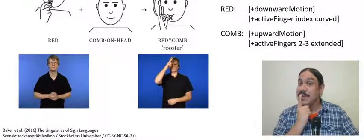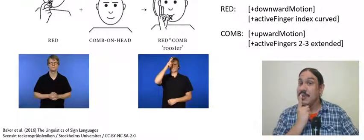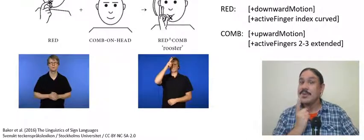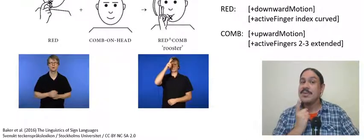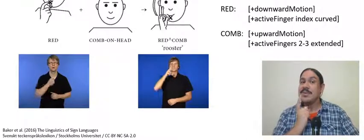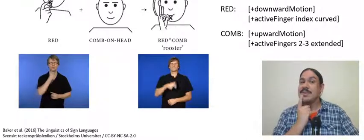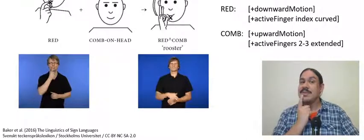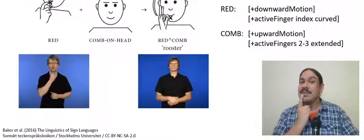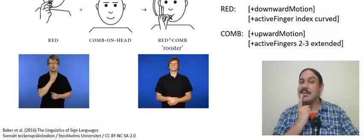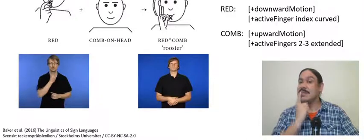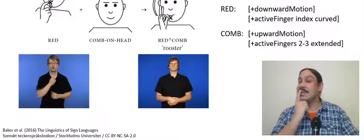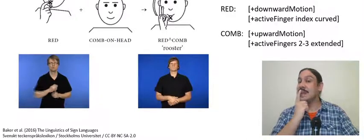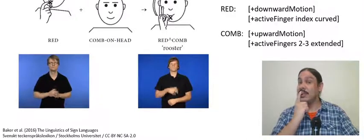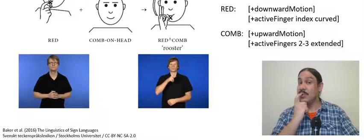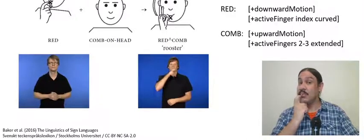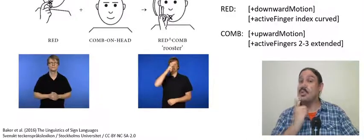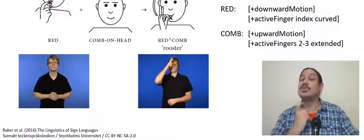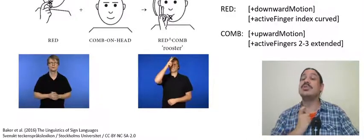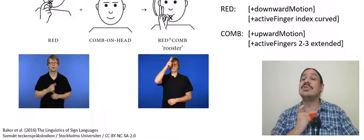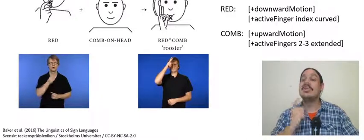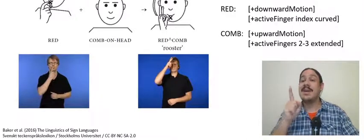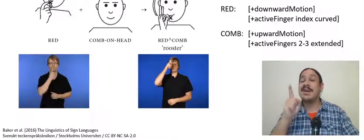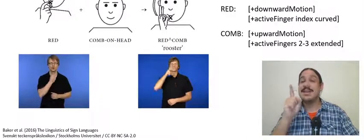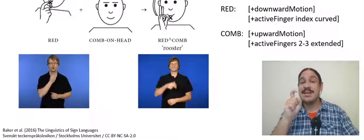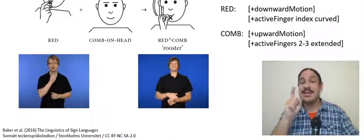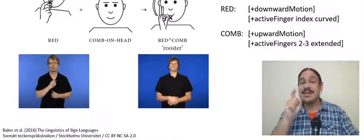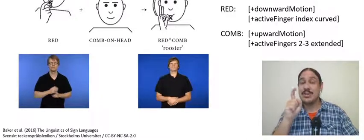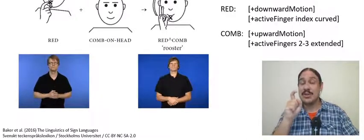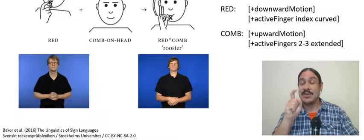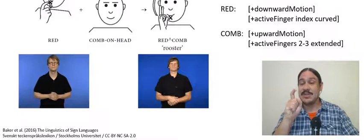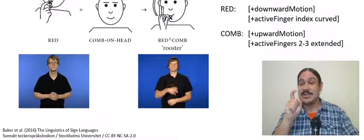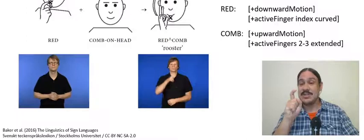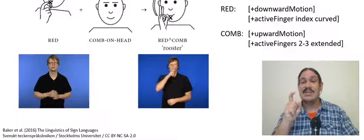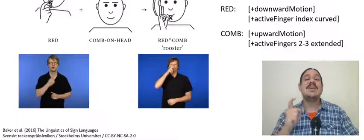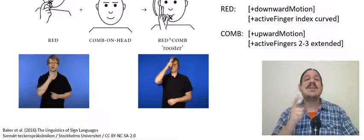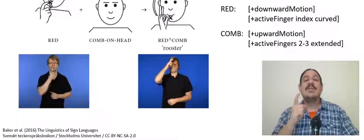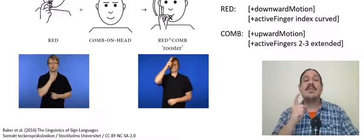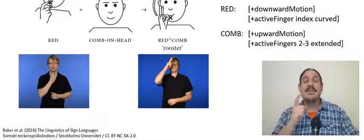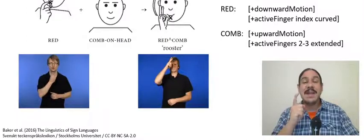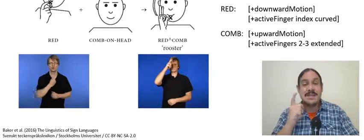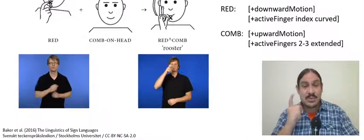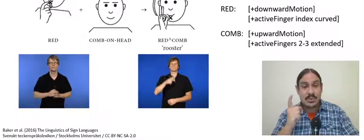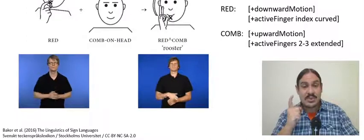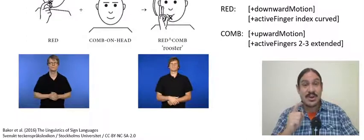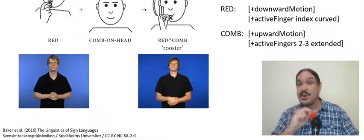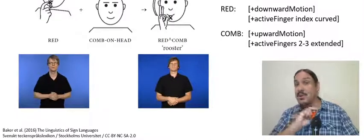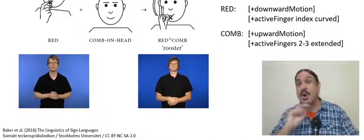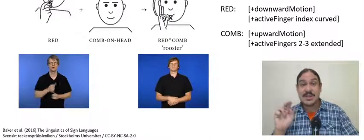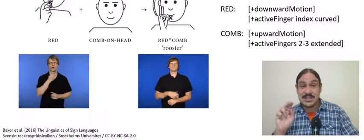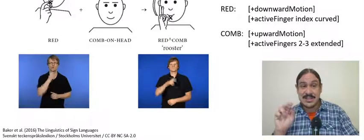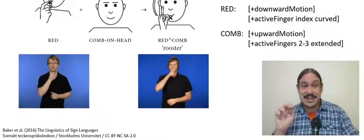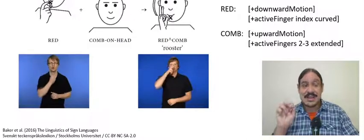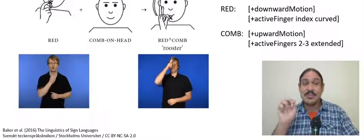so in rooster the first part of the compound is here you keep your contact with your